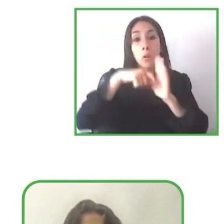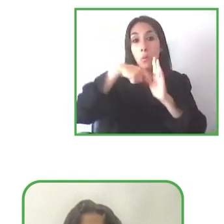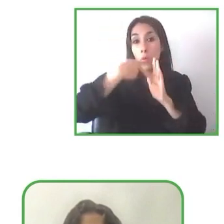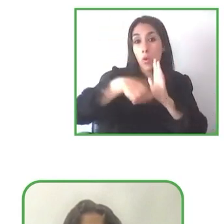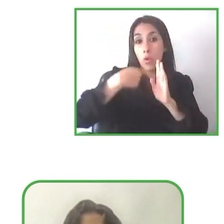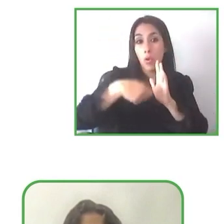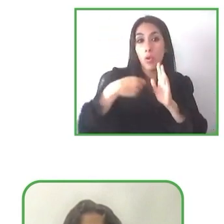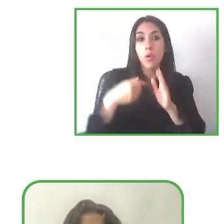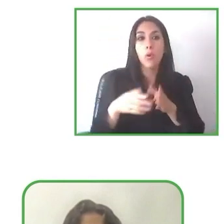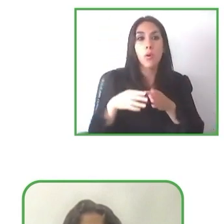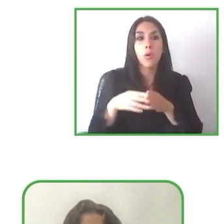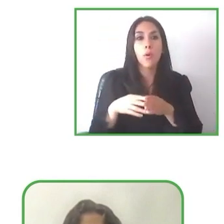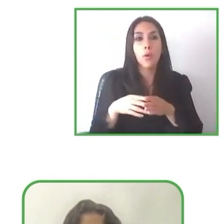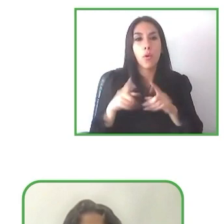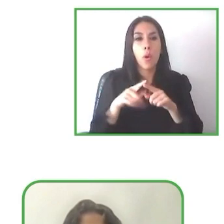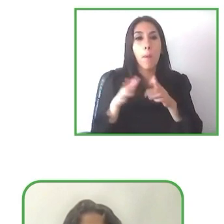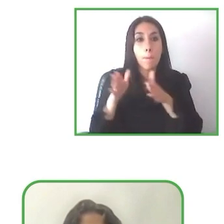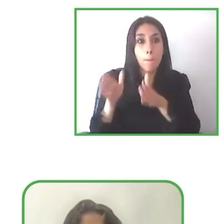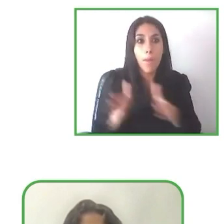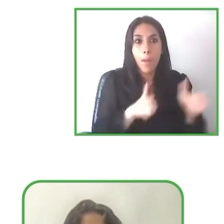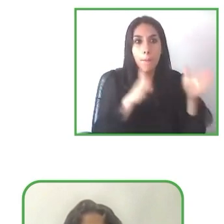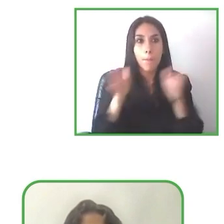Thank you so much.